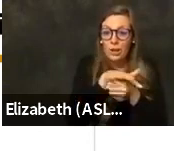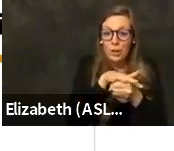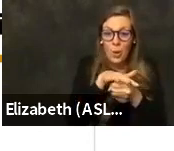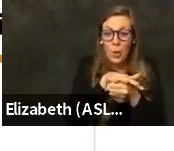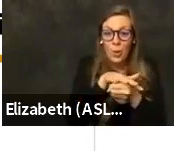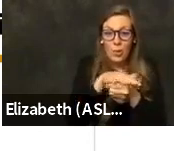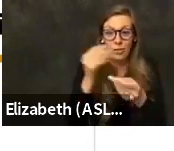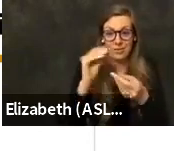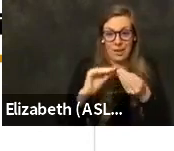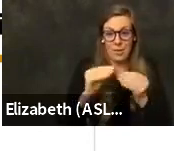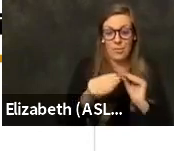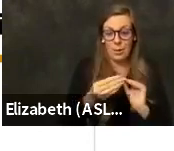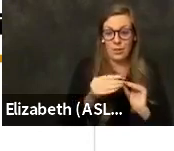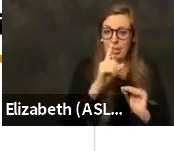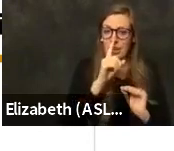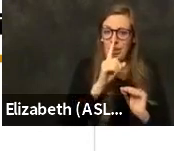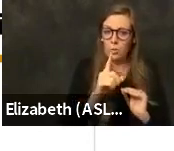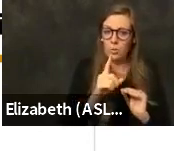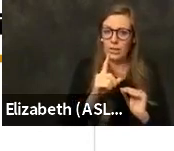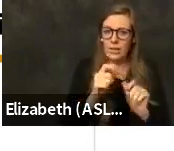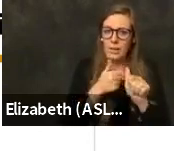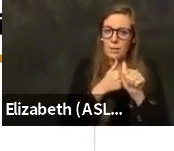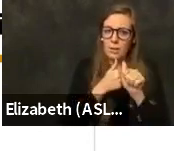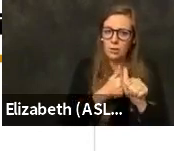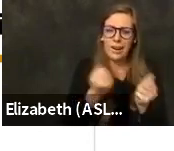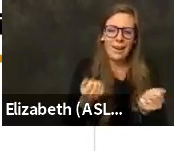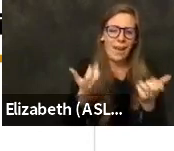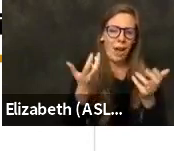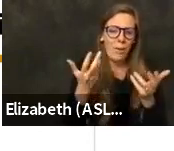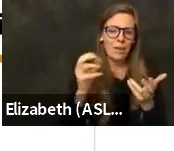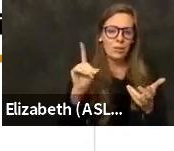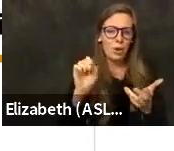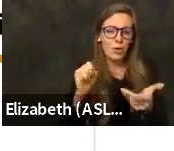get a really track how many doses are coming into the county in the processes by